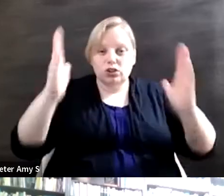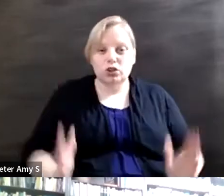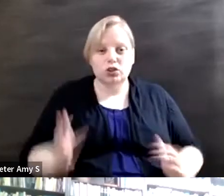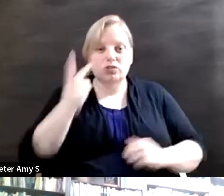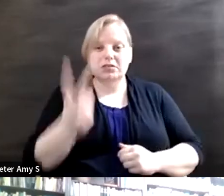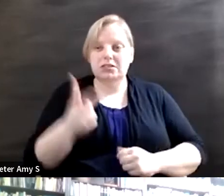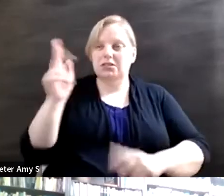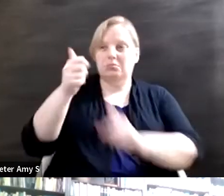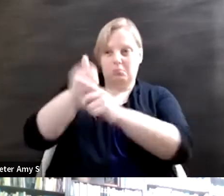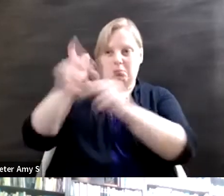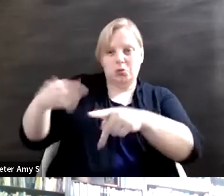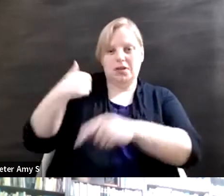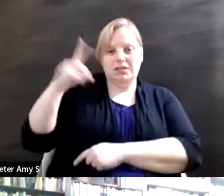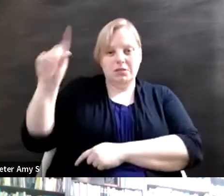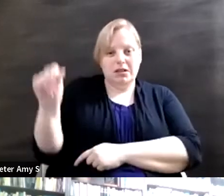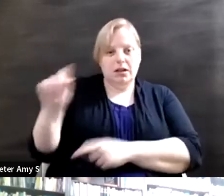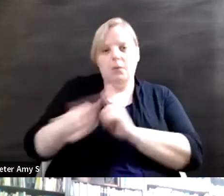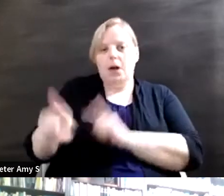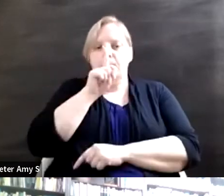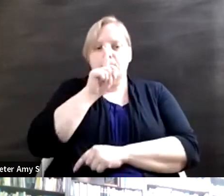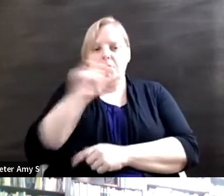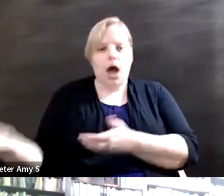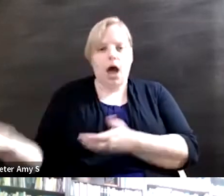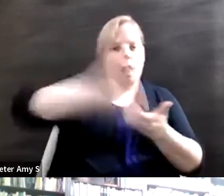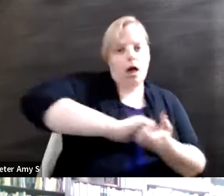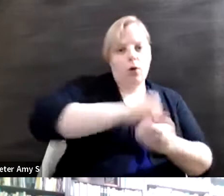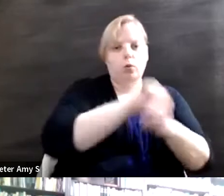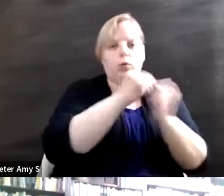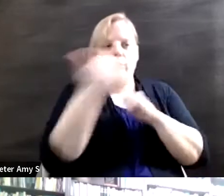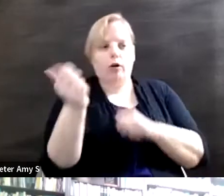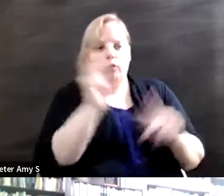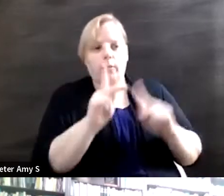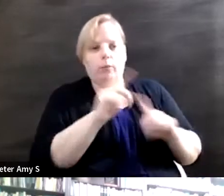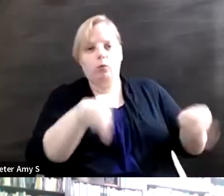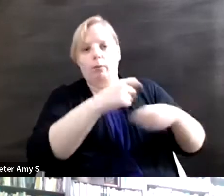have the allyship on the team, on the other side, who's making these creative decisions. And so